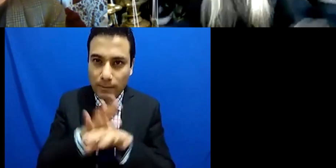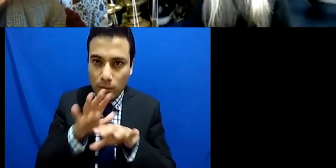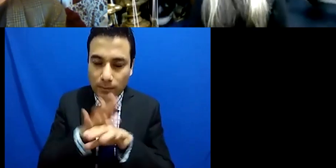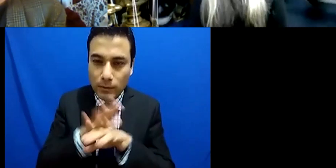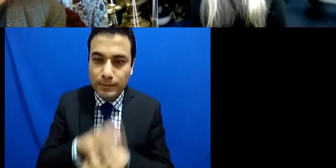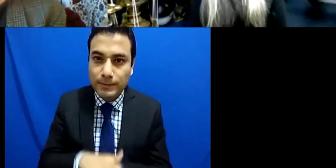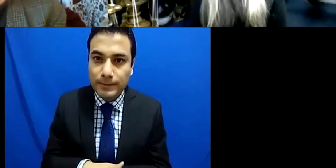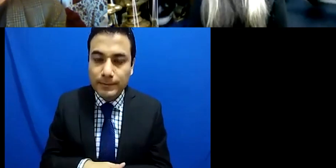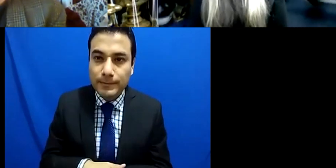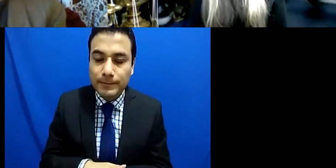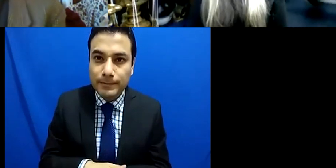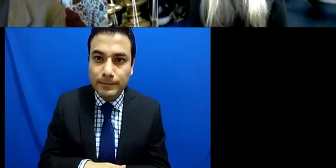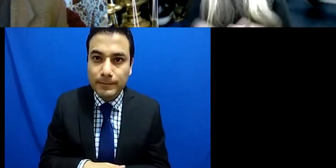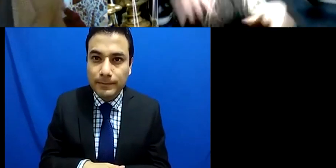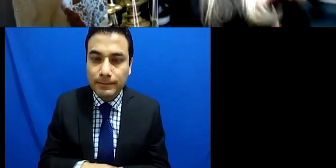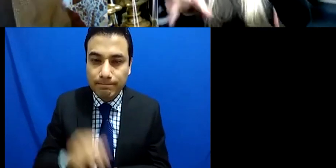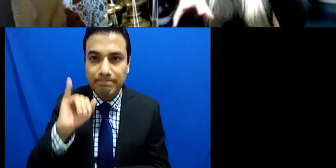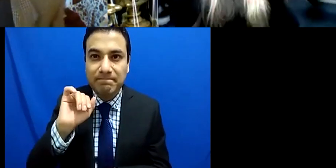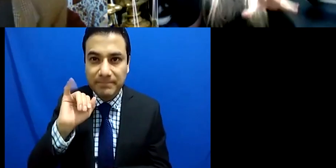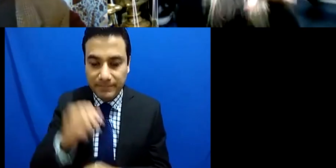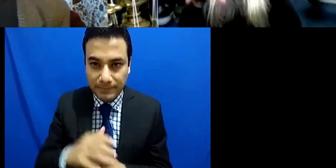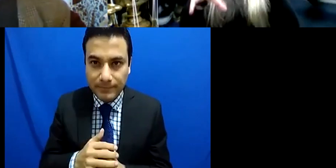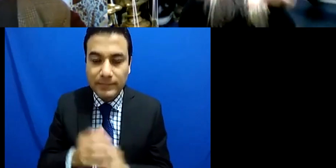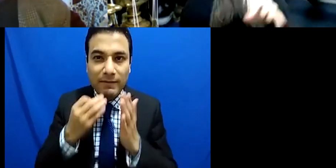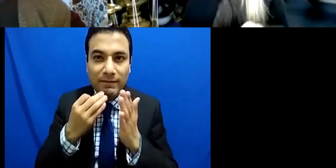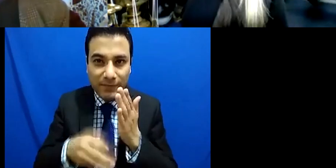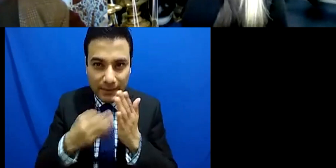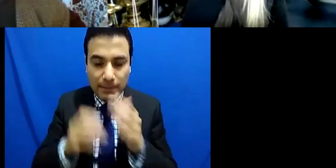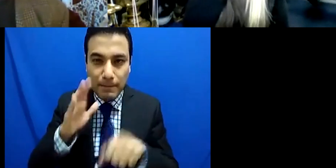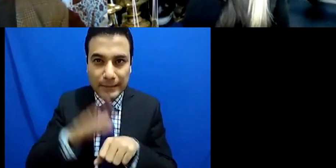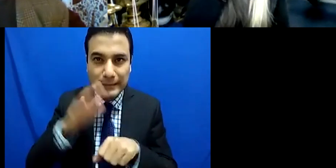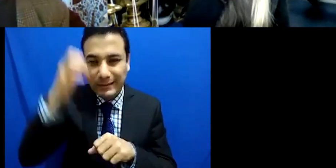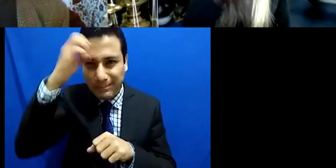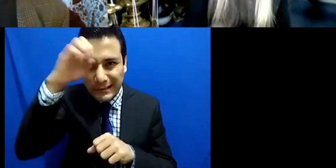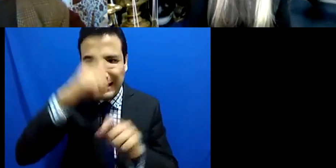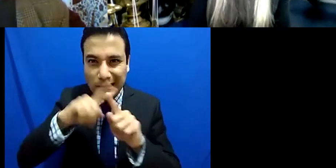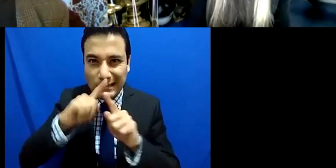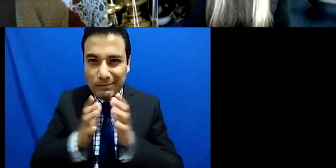your experiences so, it's an interesting situation and I think for me when I auditioned